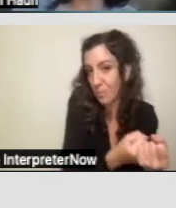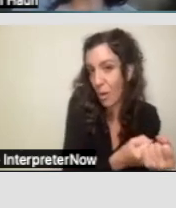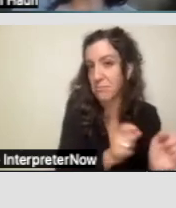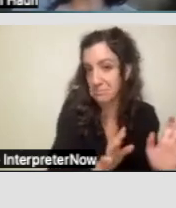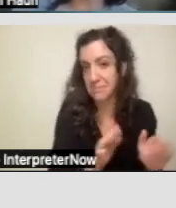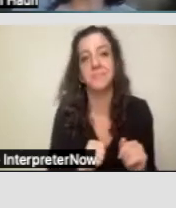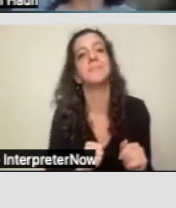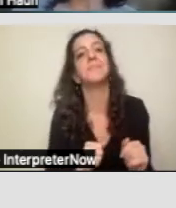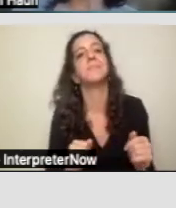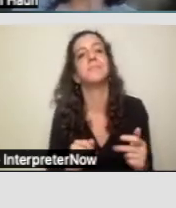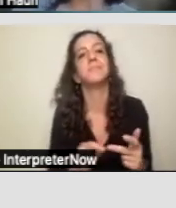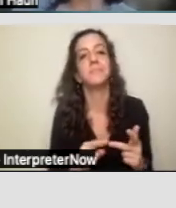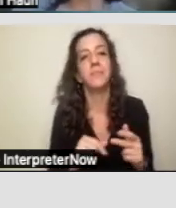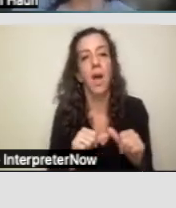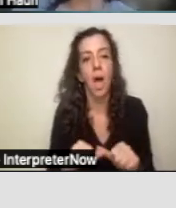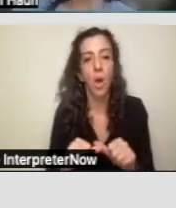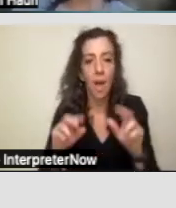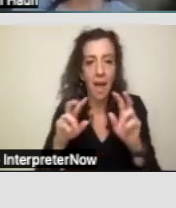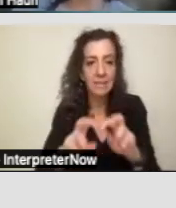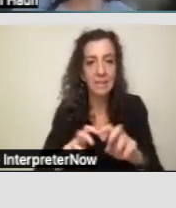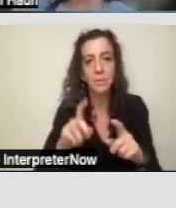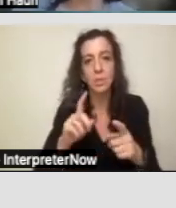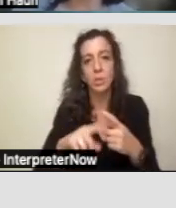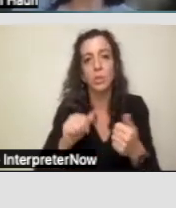Ongoing assessment to address barriers to retaining housing.